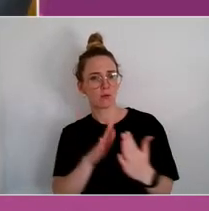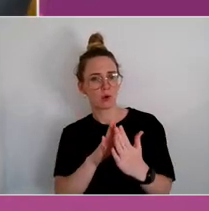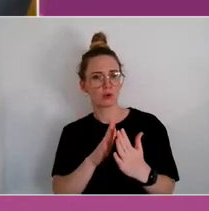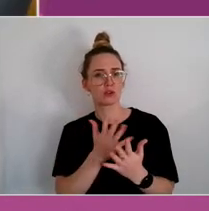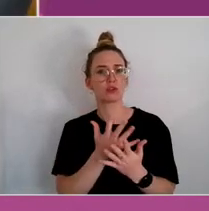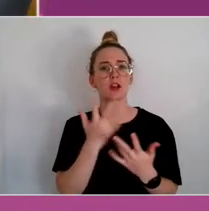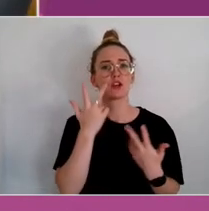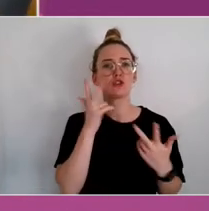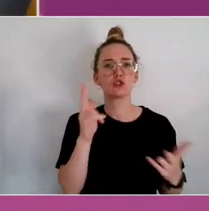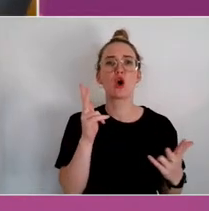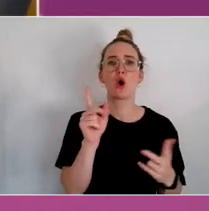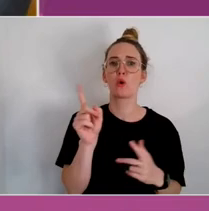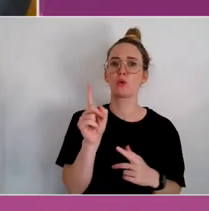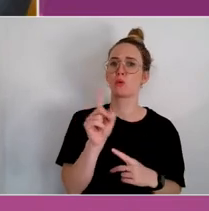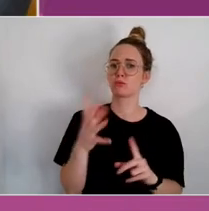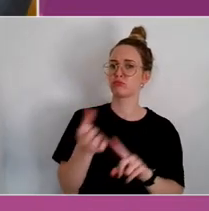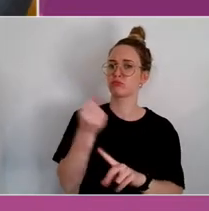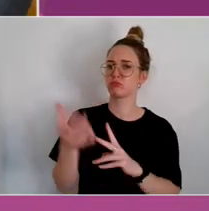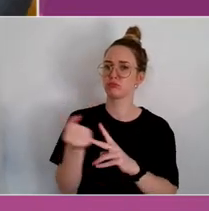That's a great question.